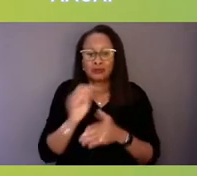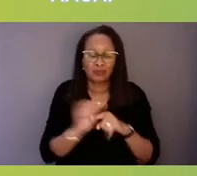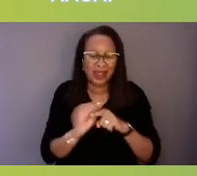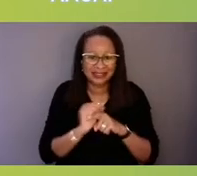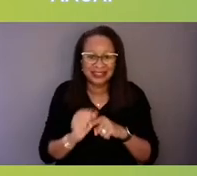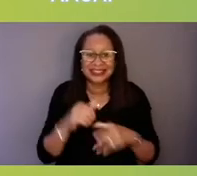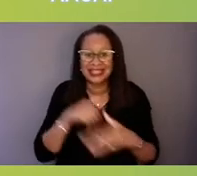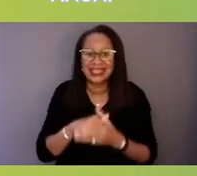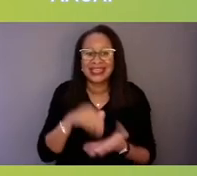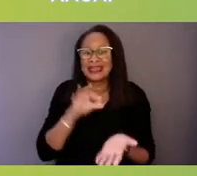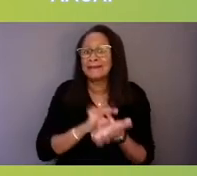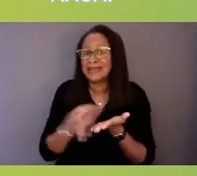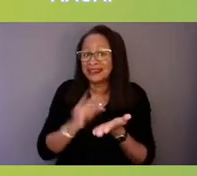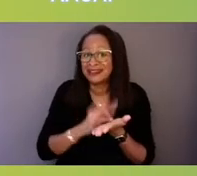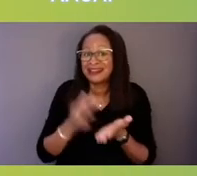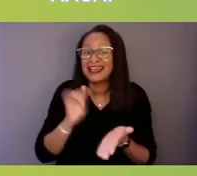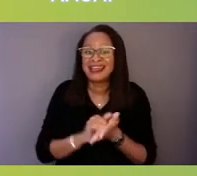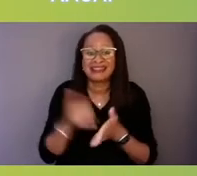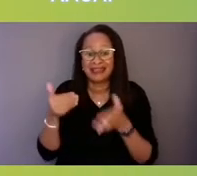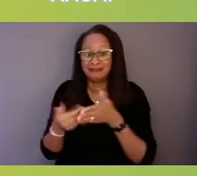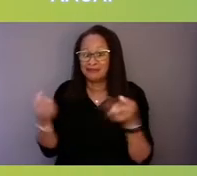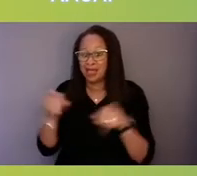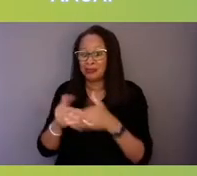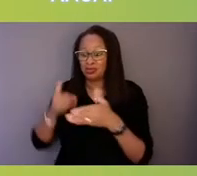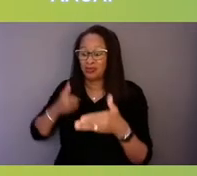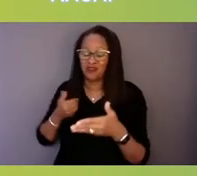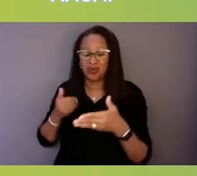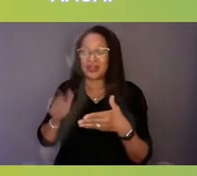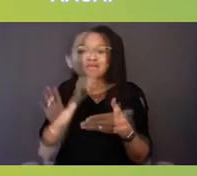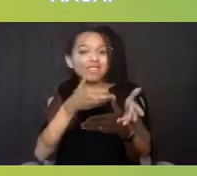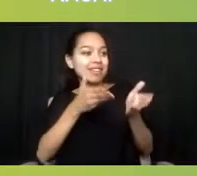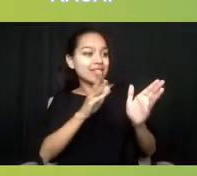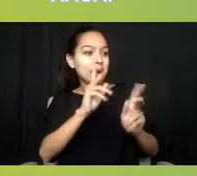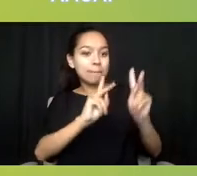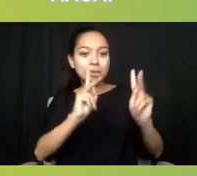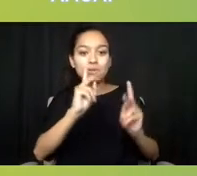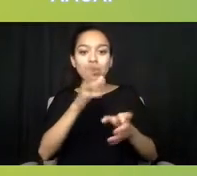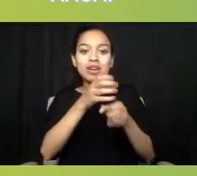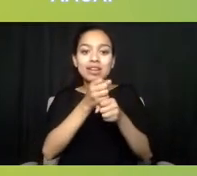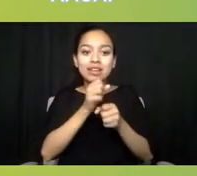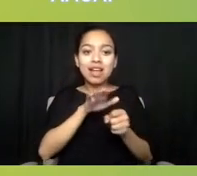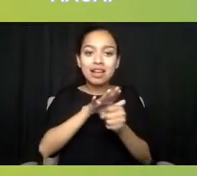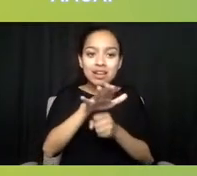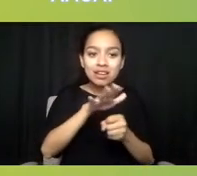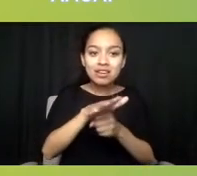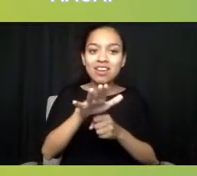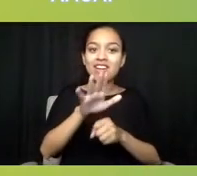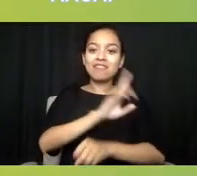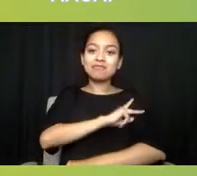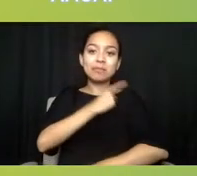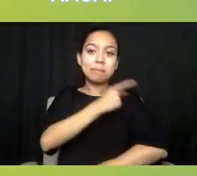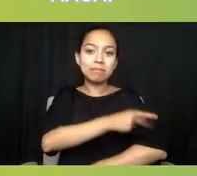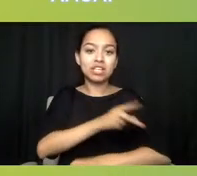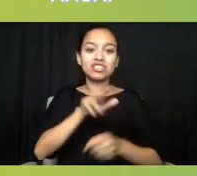that precludes people getting sufficient inpatient access to care. That's systemic.